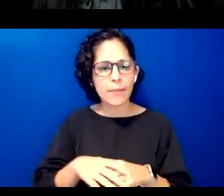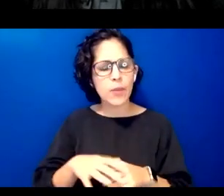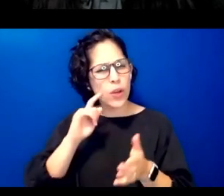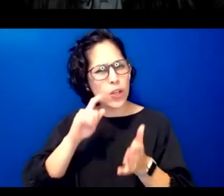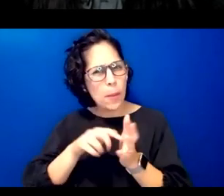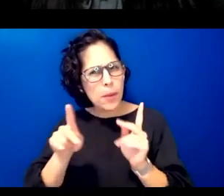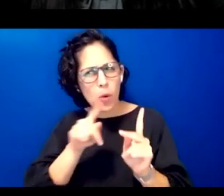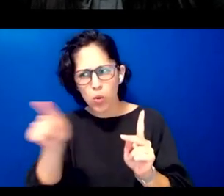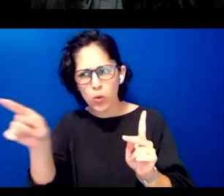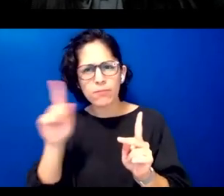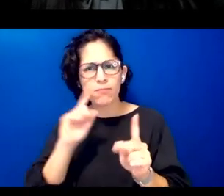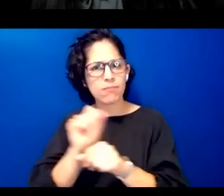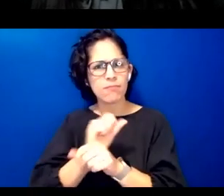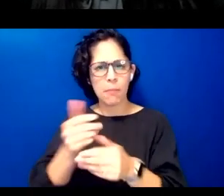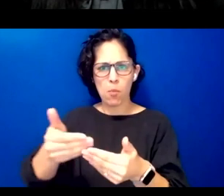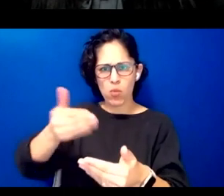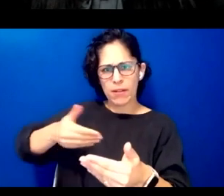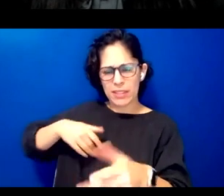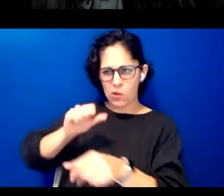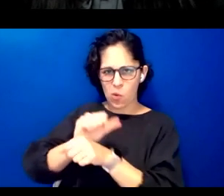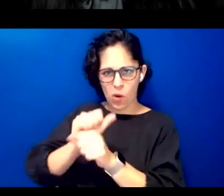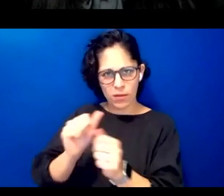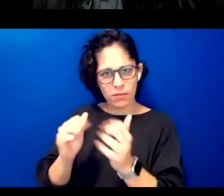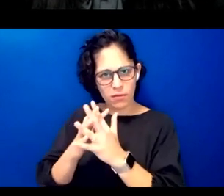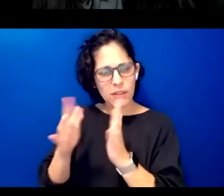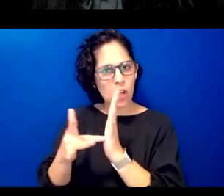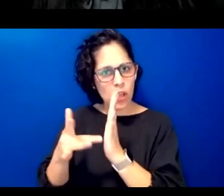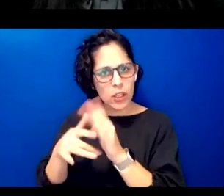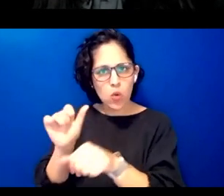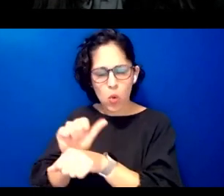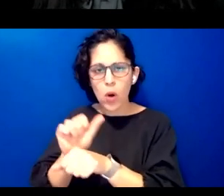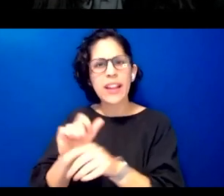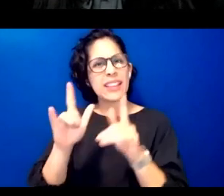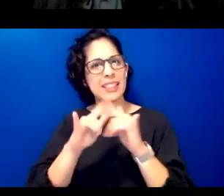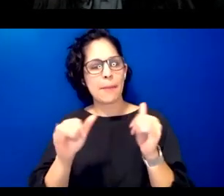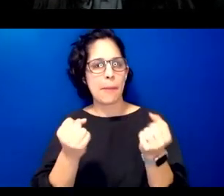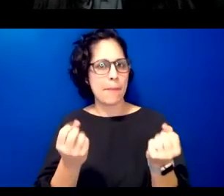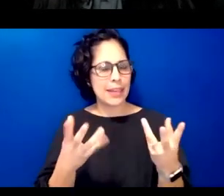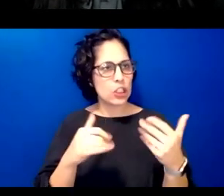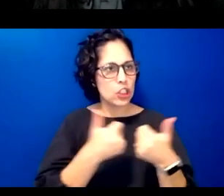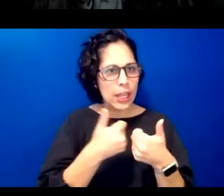pandemic we have grappled with technology have had to come to understand the tensions